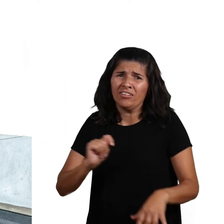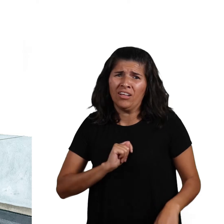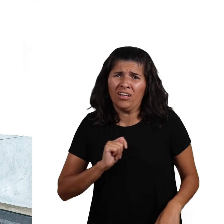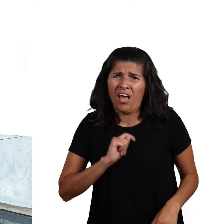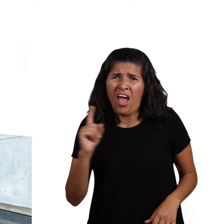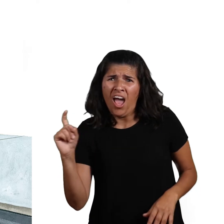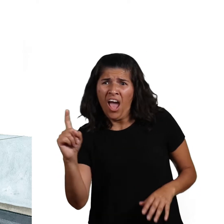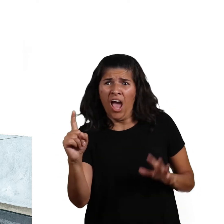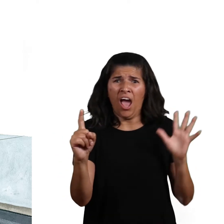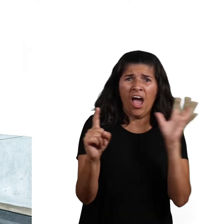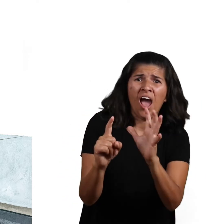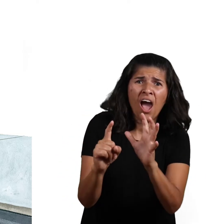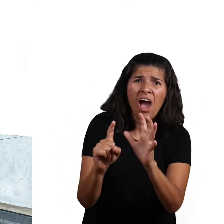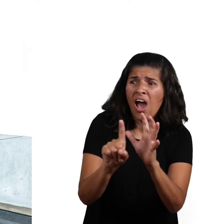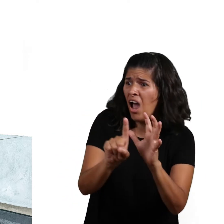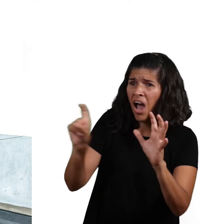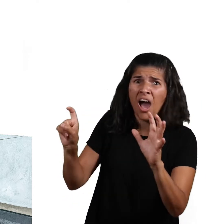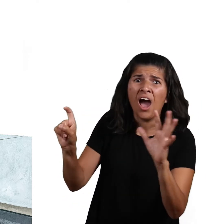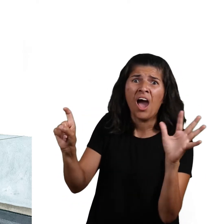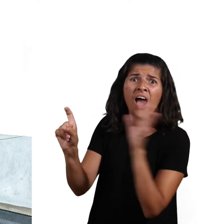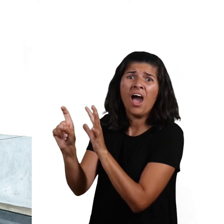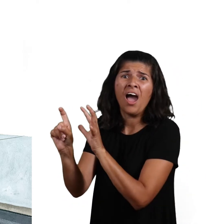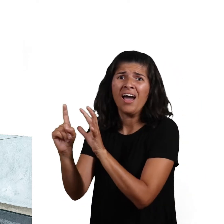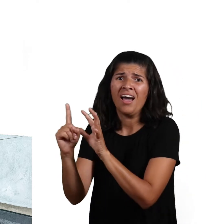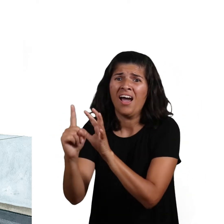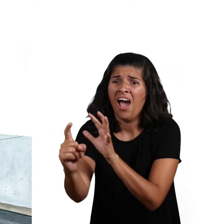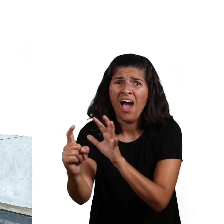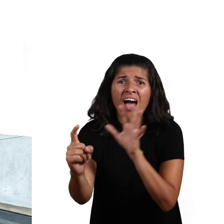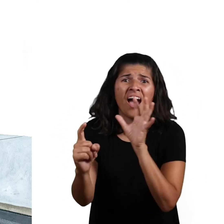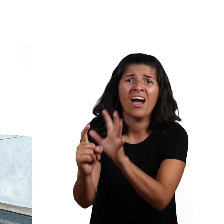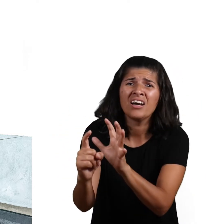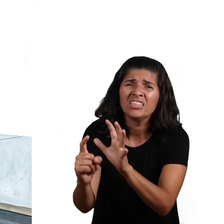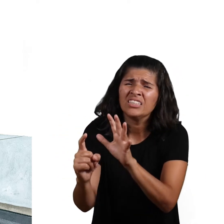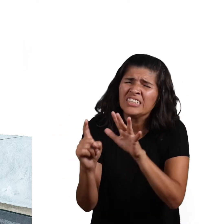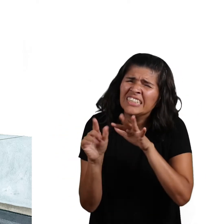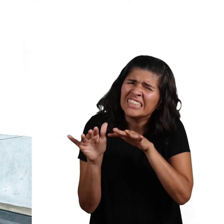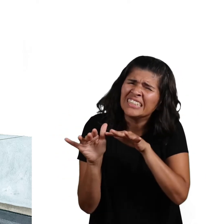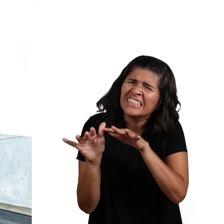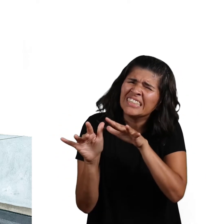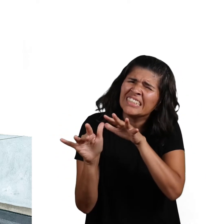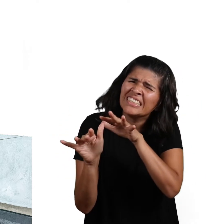They’d chase her everywhere she went